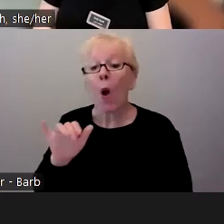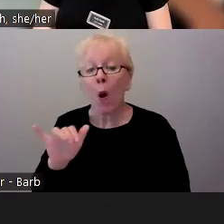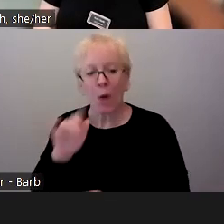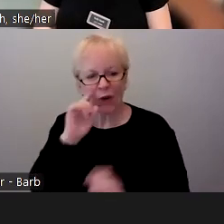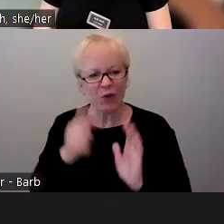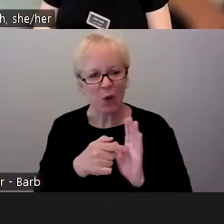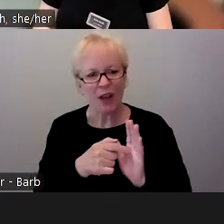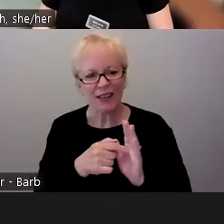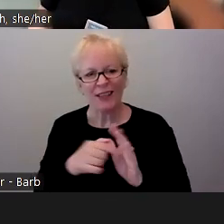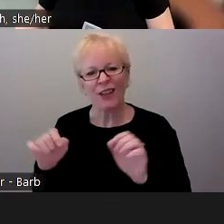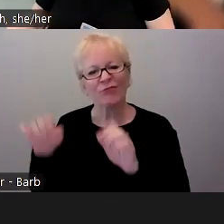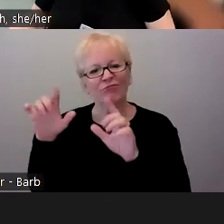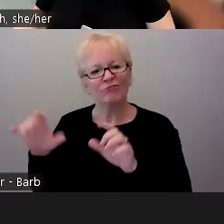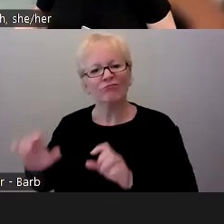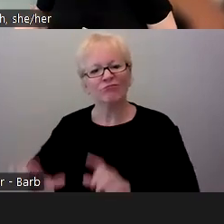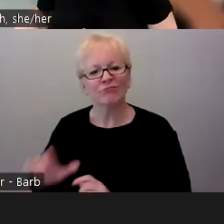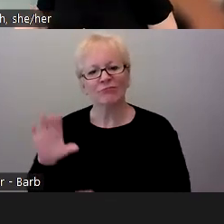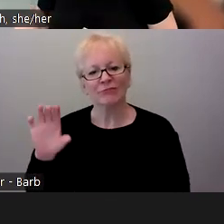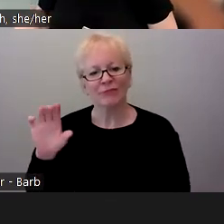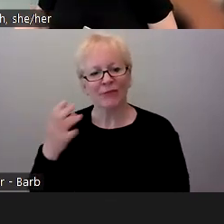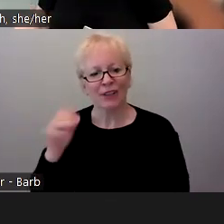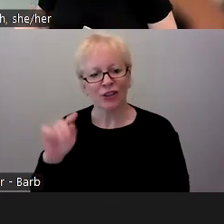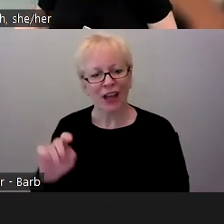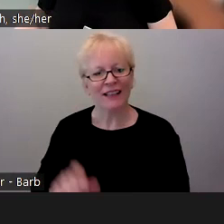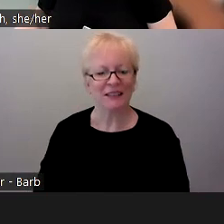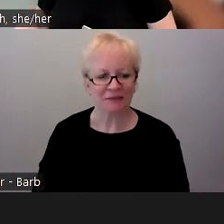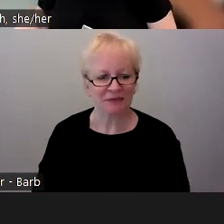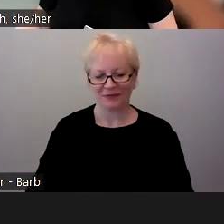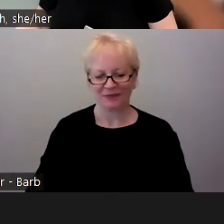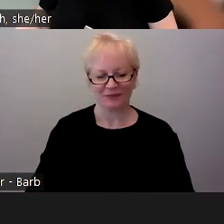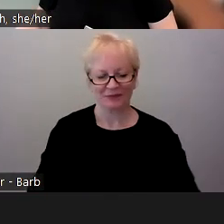I would totally go see them too. Great.